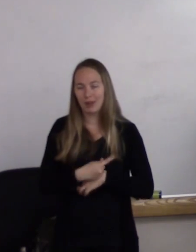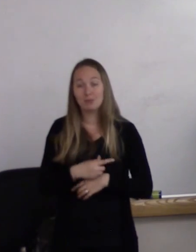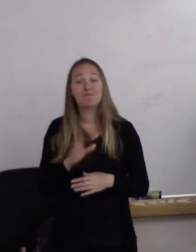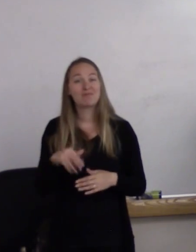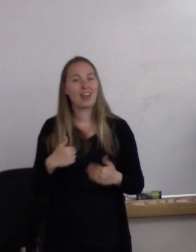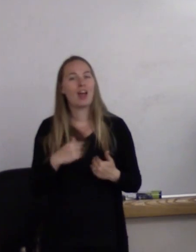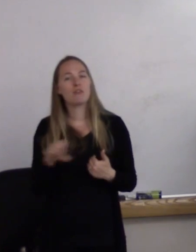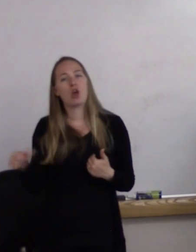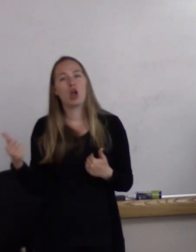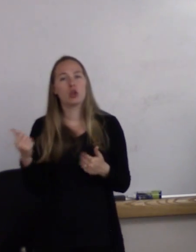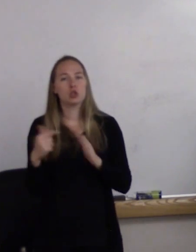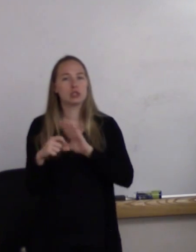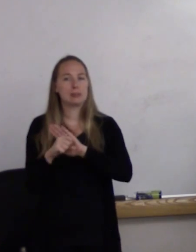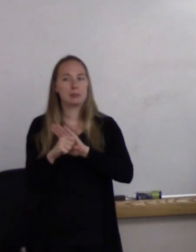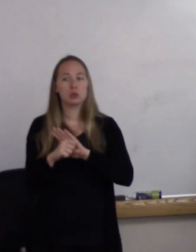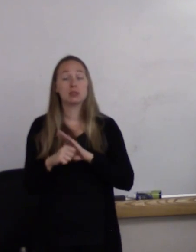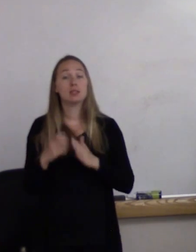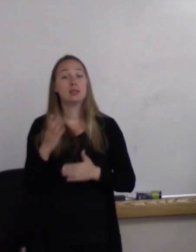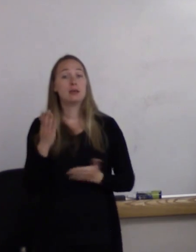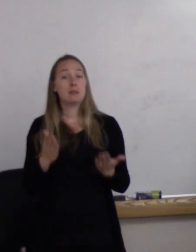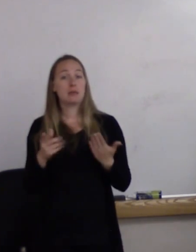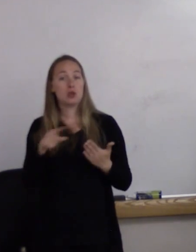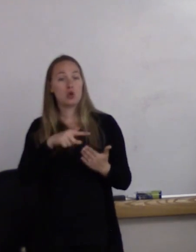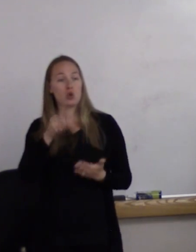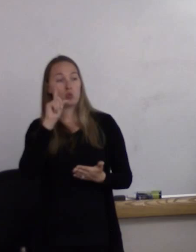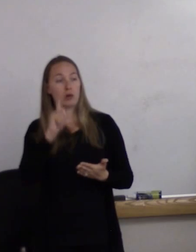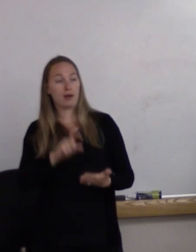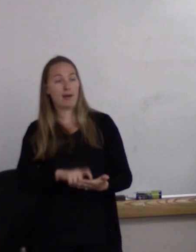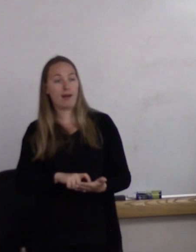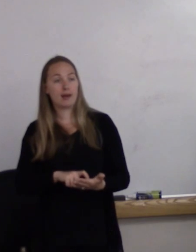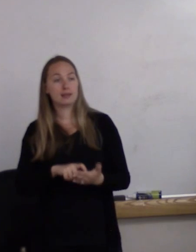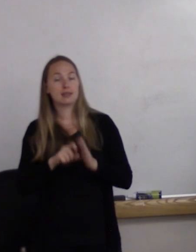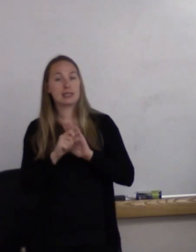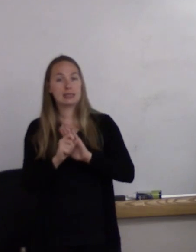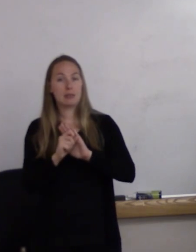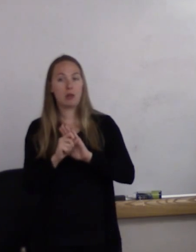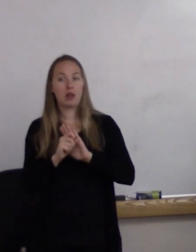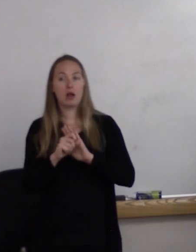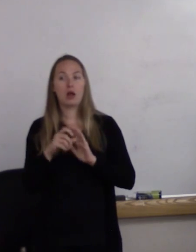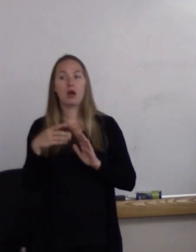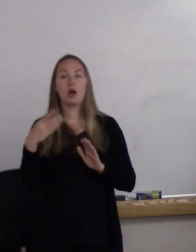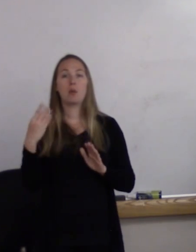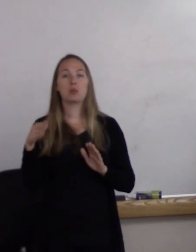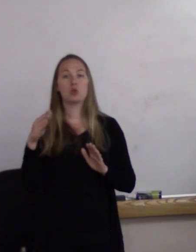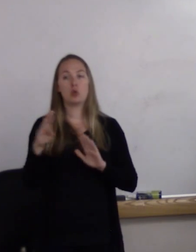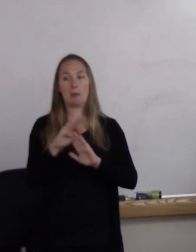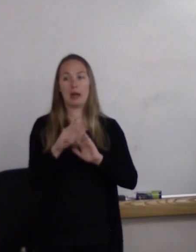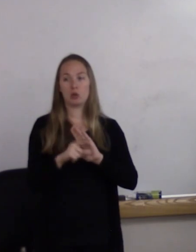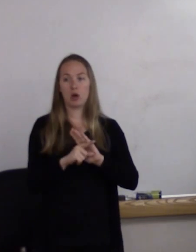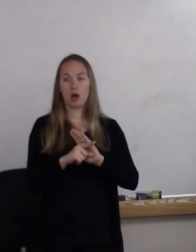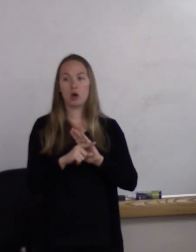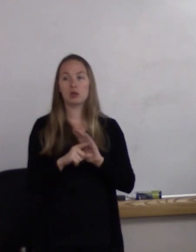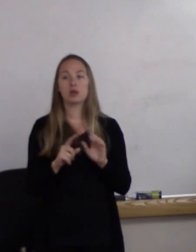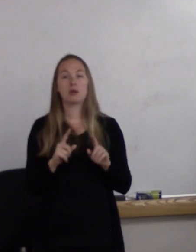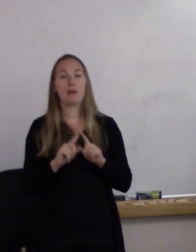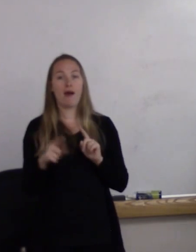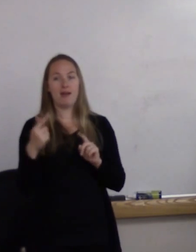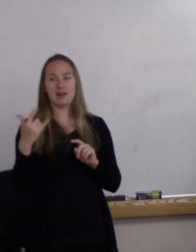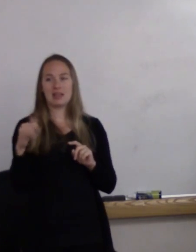Many of you may recognize the symbol of a blue background with a yellow equal sign. I have it in my backpack,